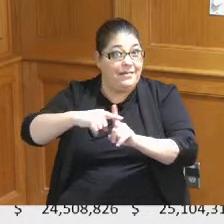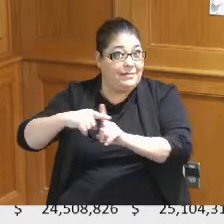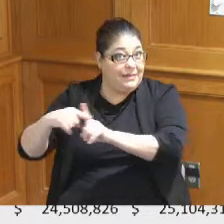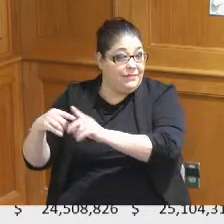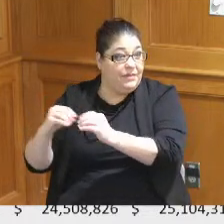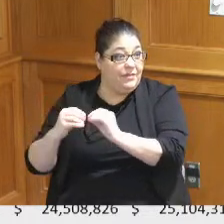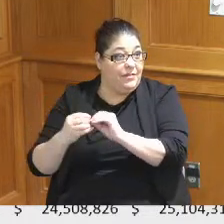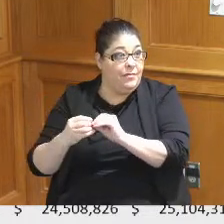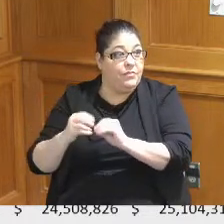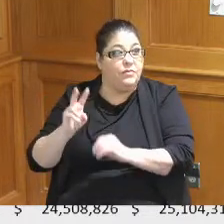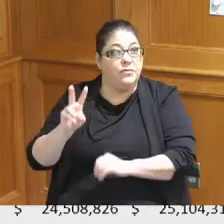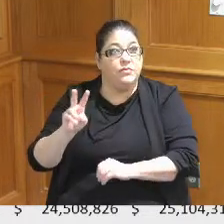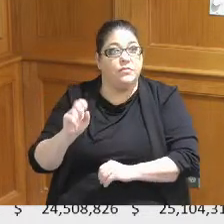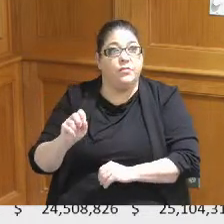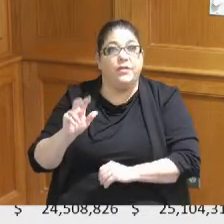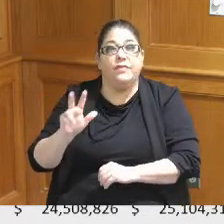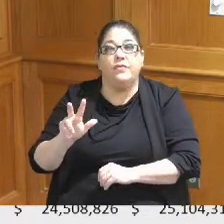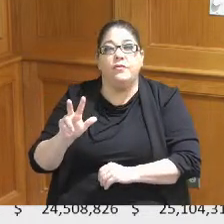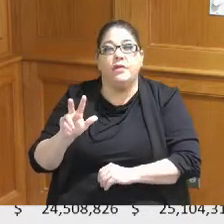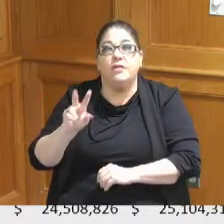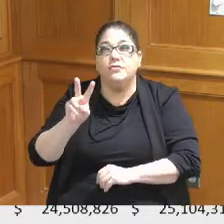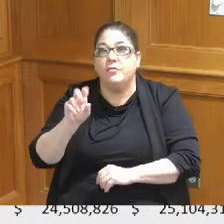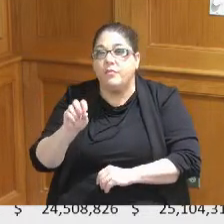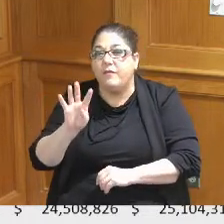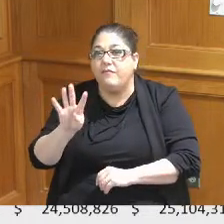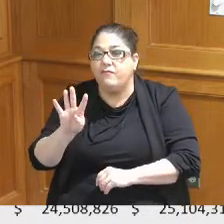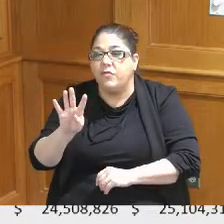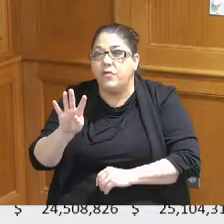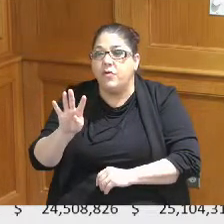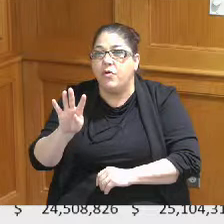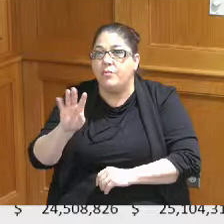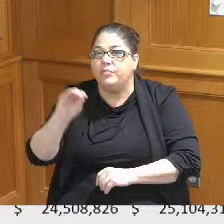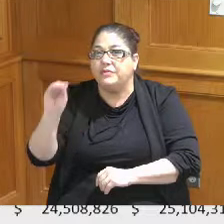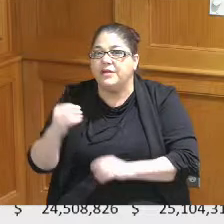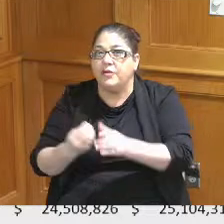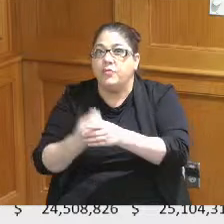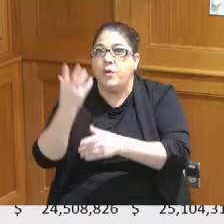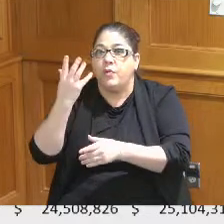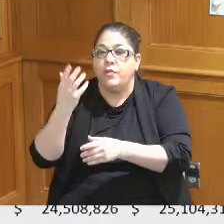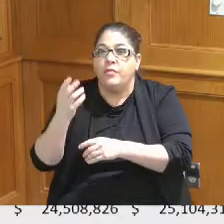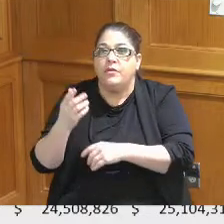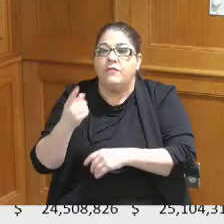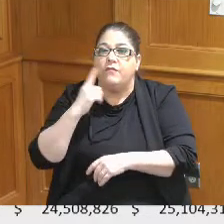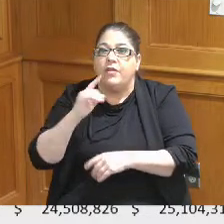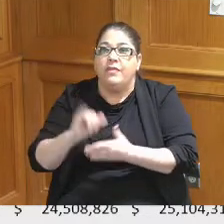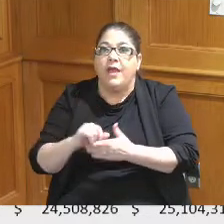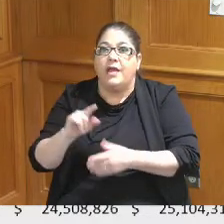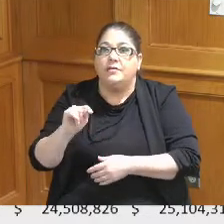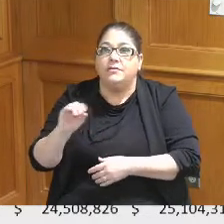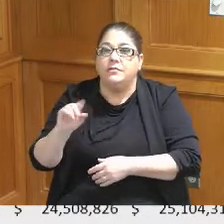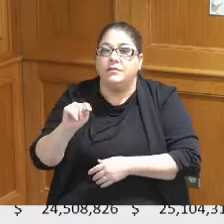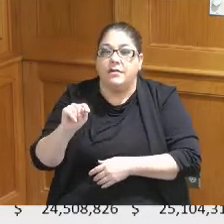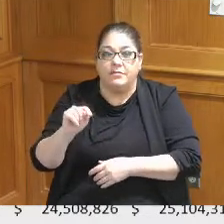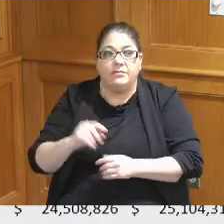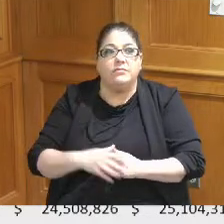this shows a 2.3 2.4 percent growth rate on the occupancy tax we've modeled this at one percent